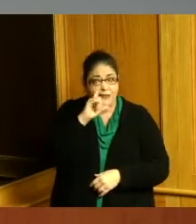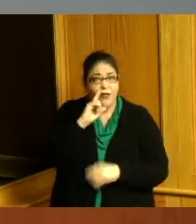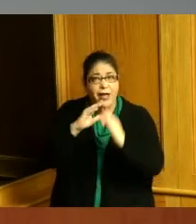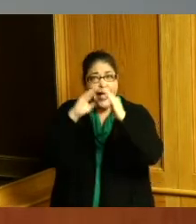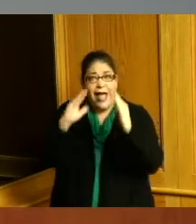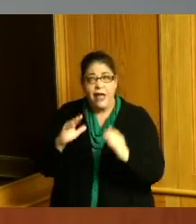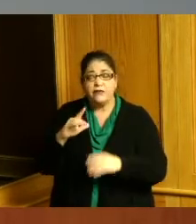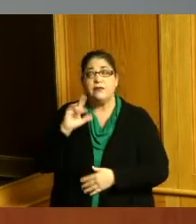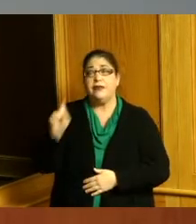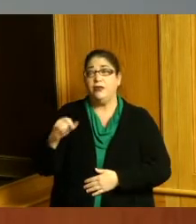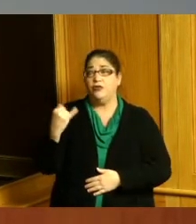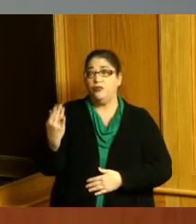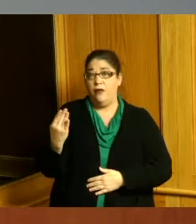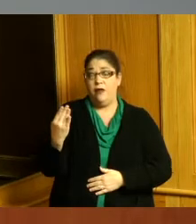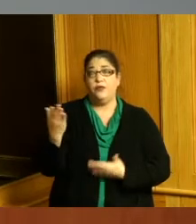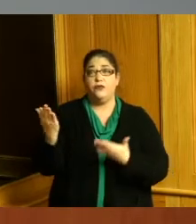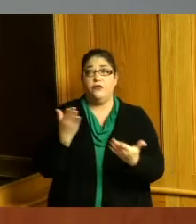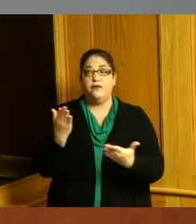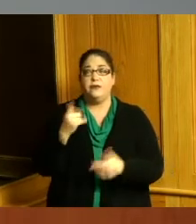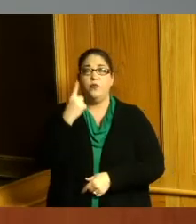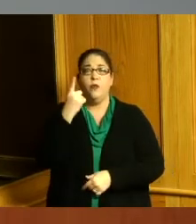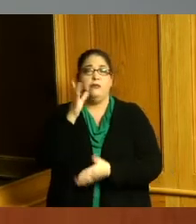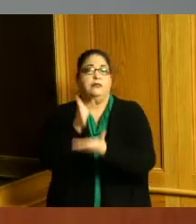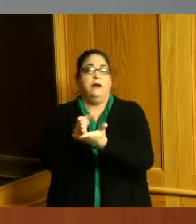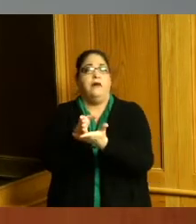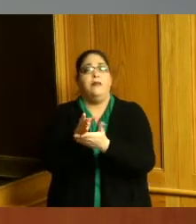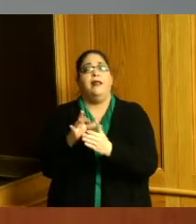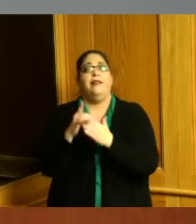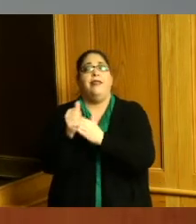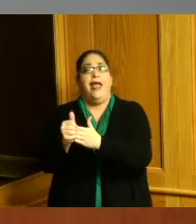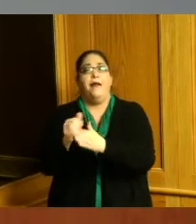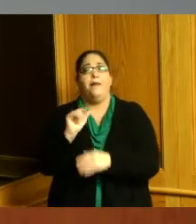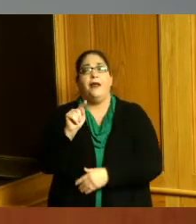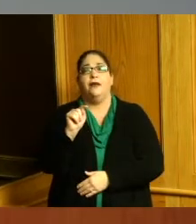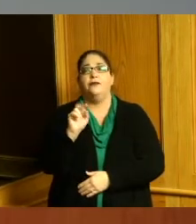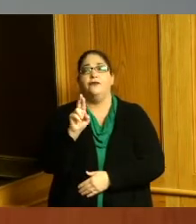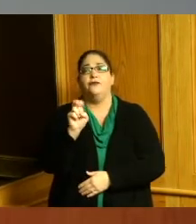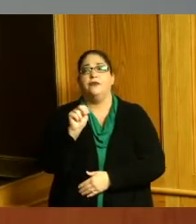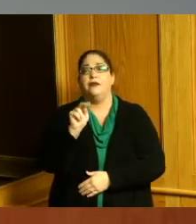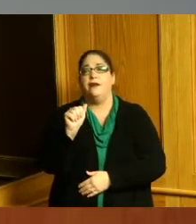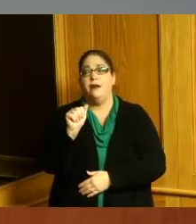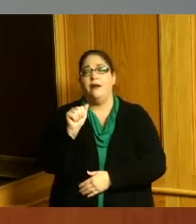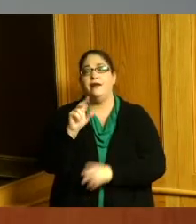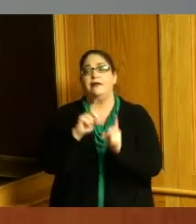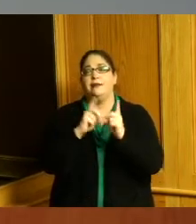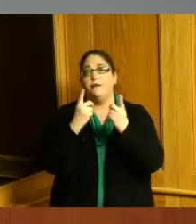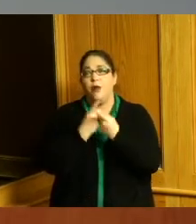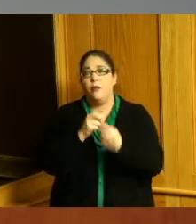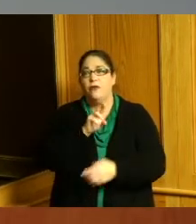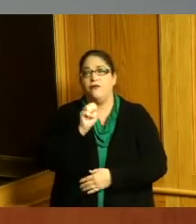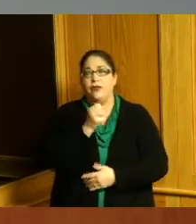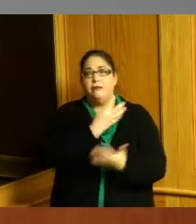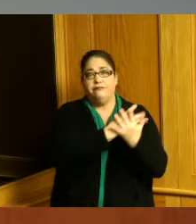this one stop led by Trina who was with our Department of Reentry and Tom Synan out in Newtown